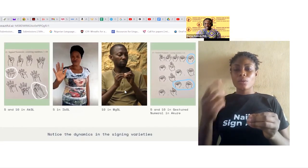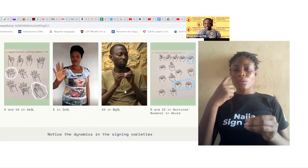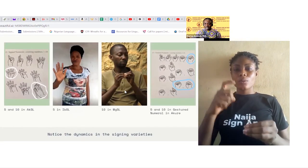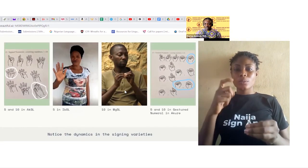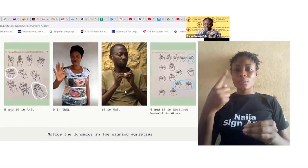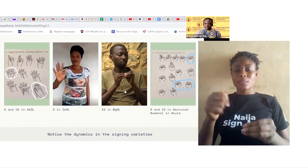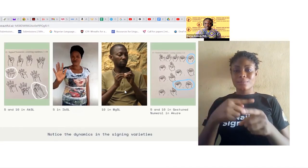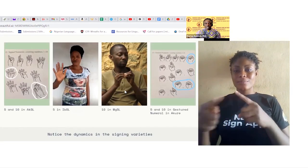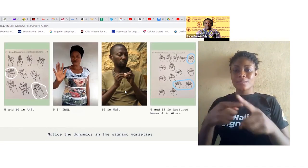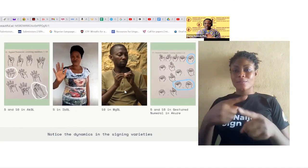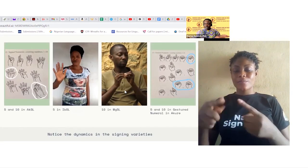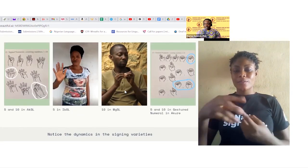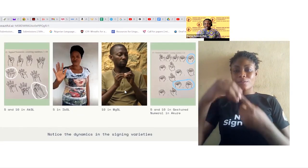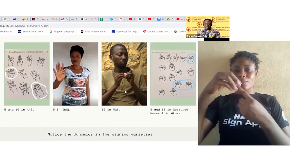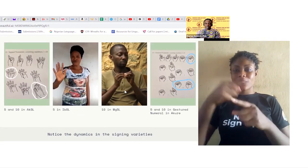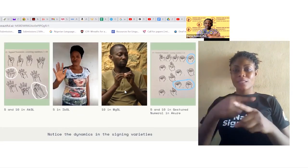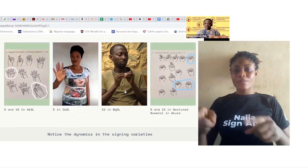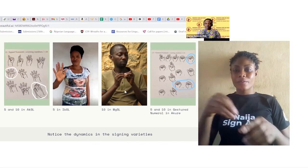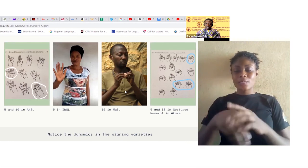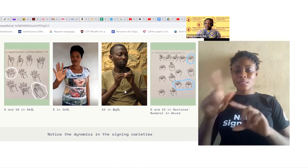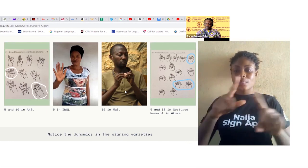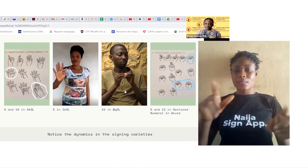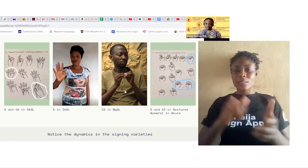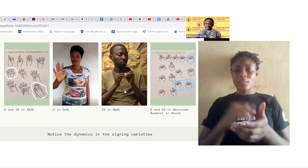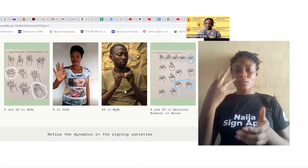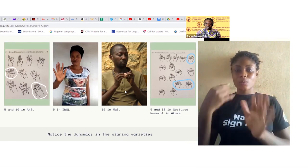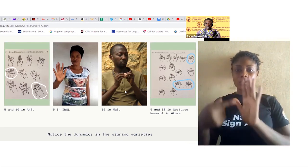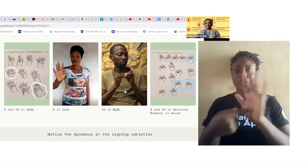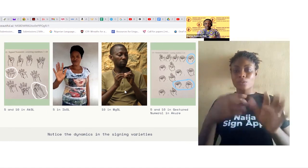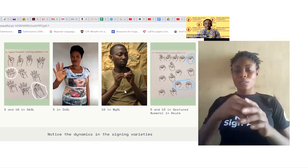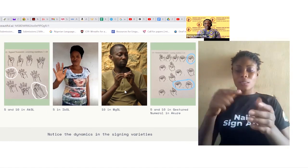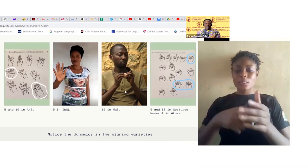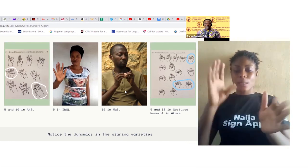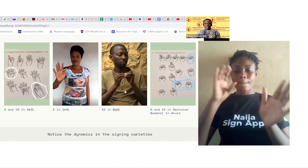dynamics in the signing varieties that are displayed on these pictures the five and ten